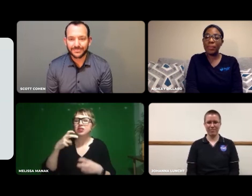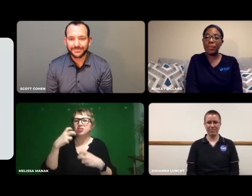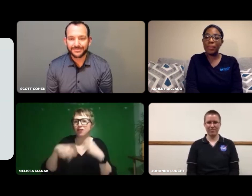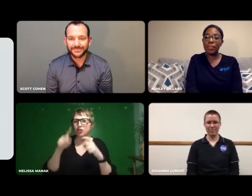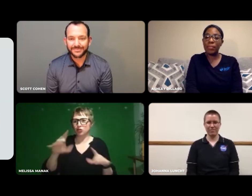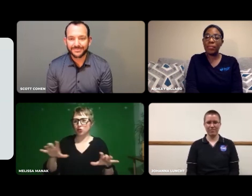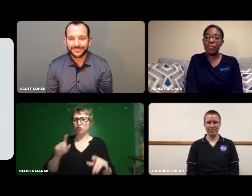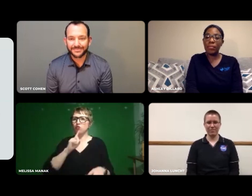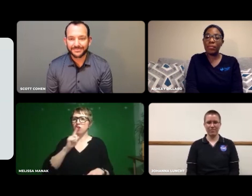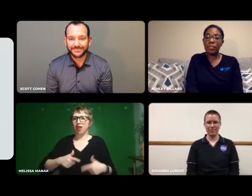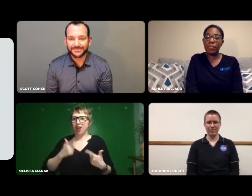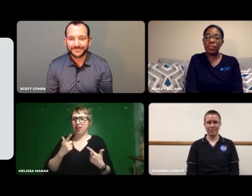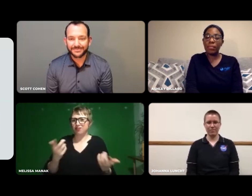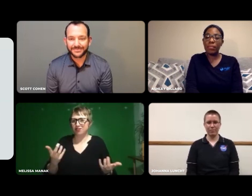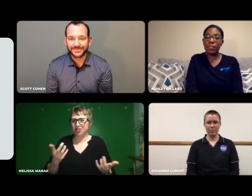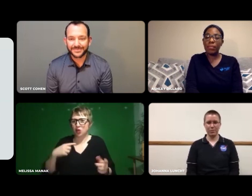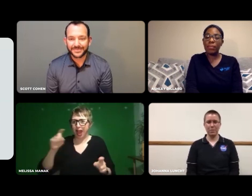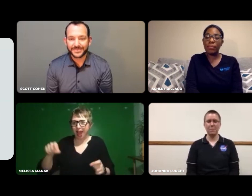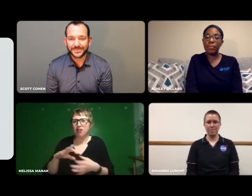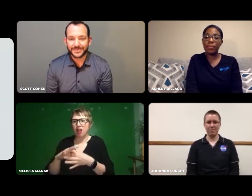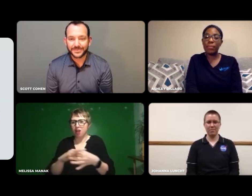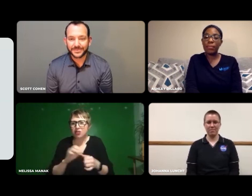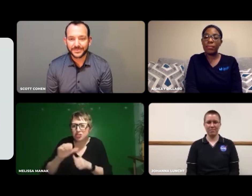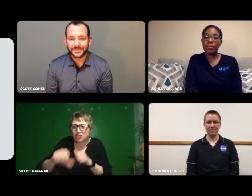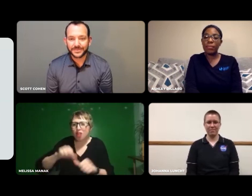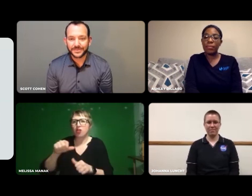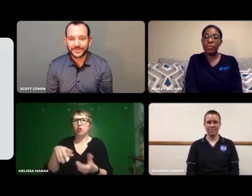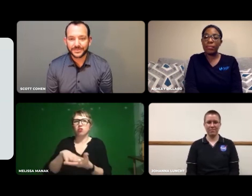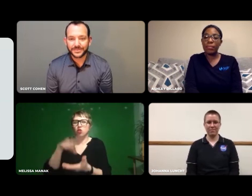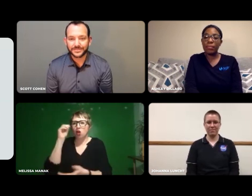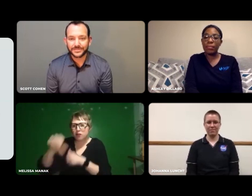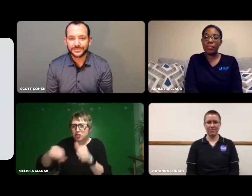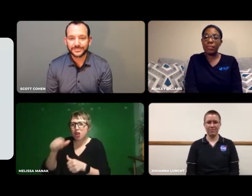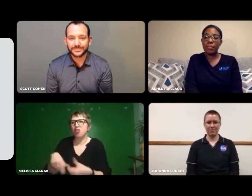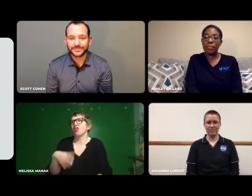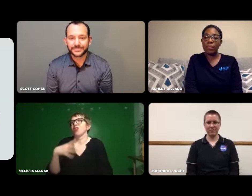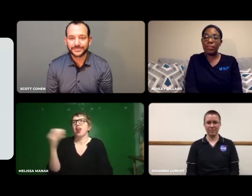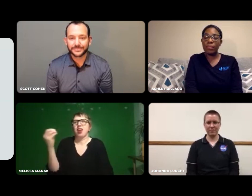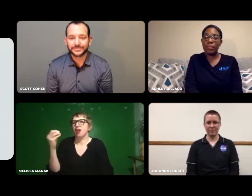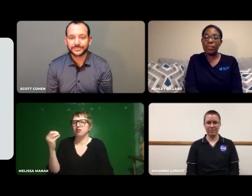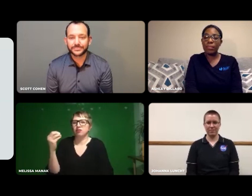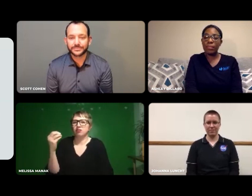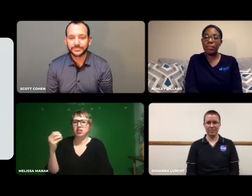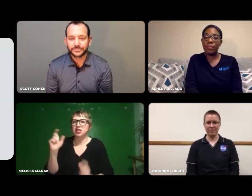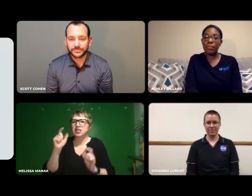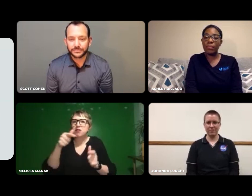You have to learn how to do that for the rest of your life: team work.